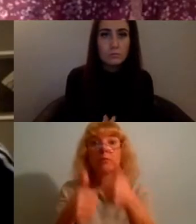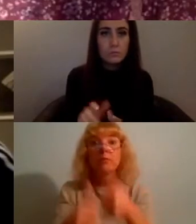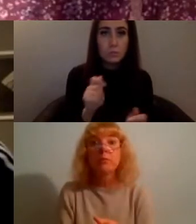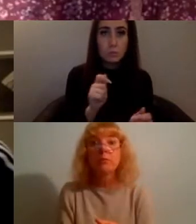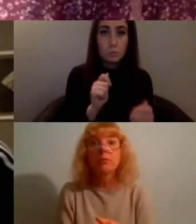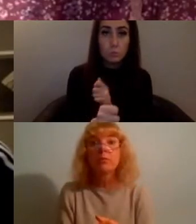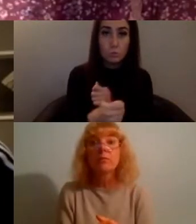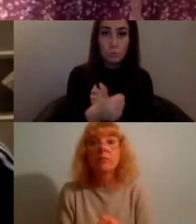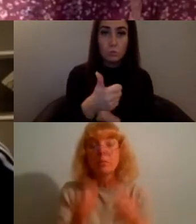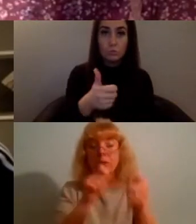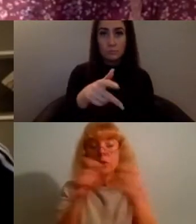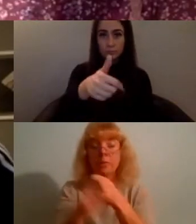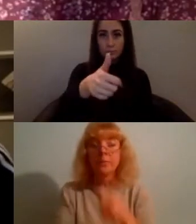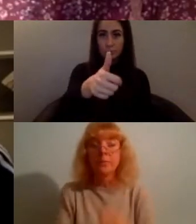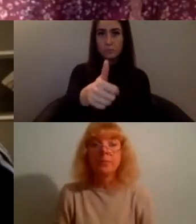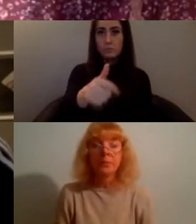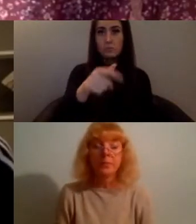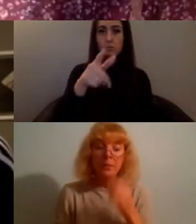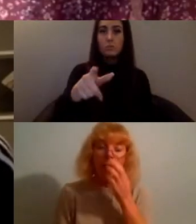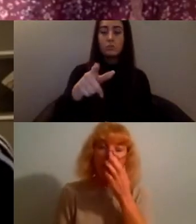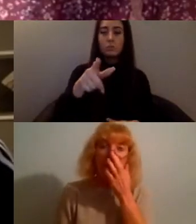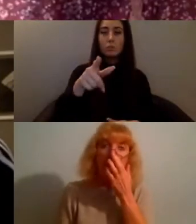that's...that's ok...Danielle and then we'll come to Josie